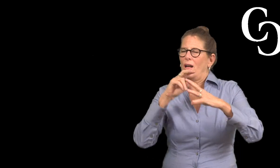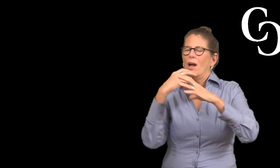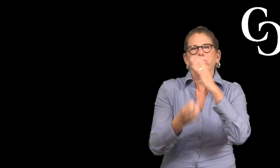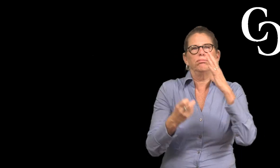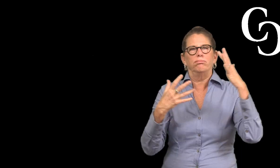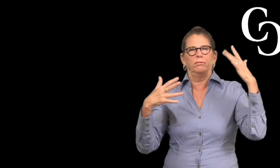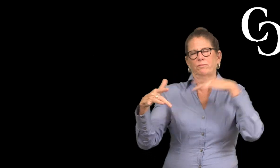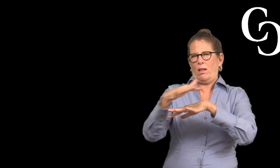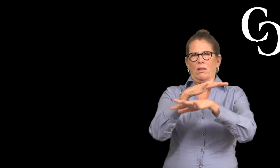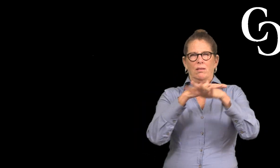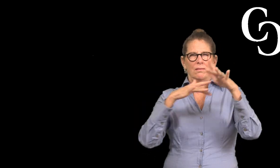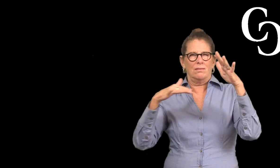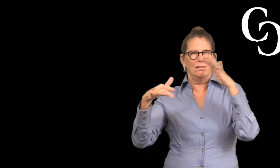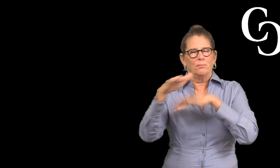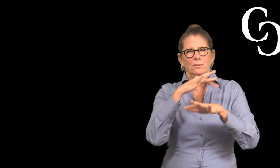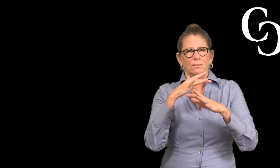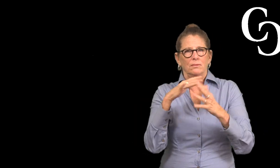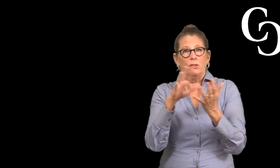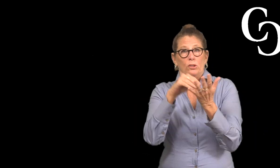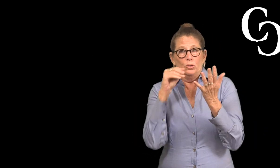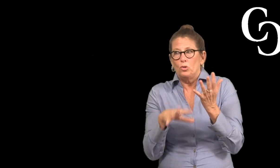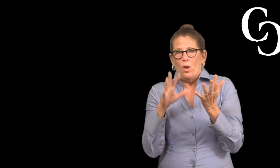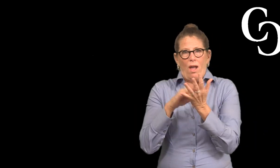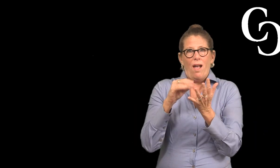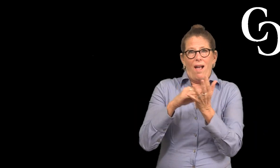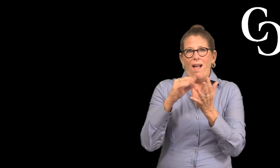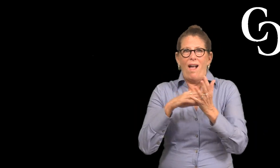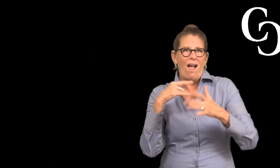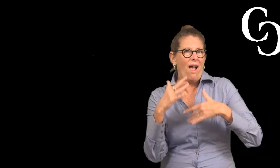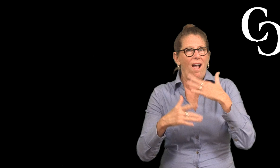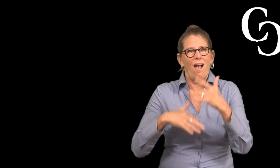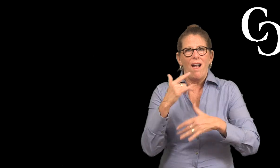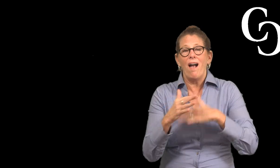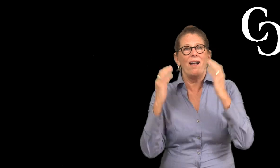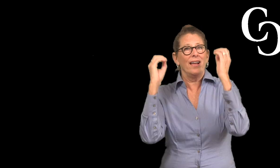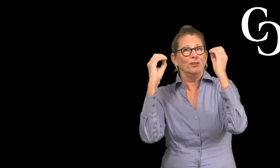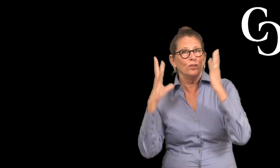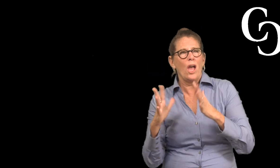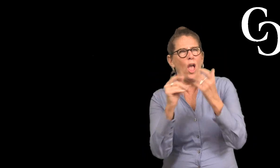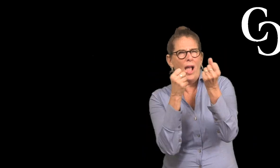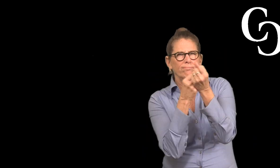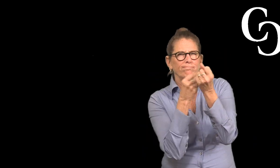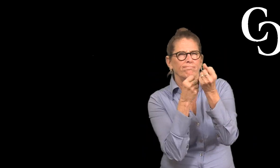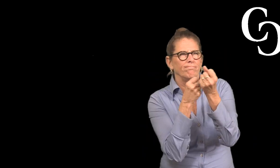to inform interpreter educators' approaches to helping learners develop the necessary skills and knowledge